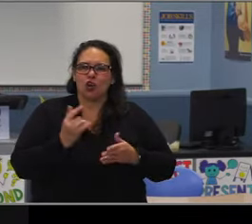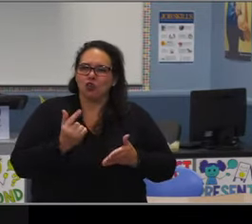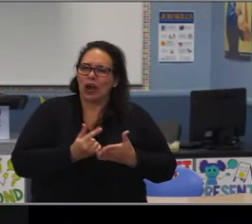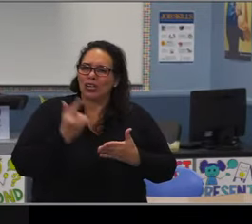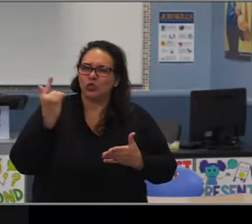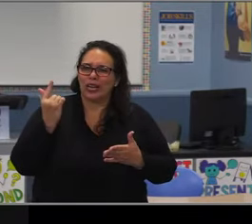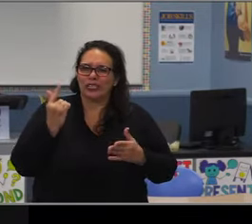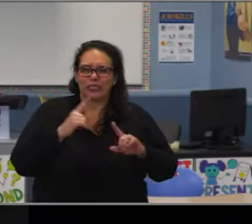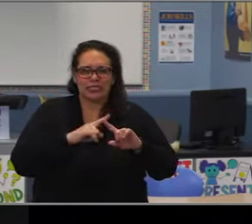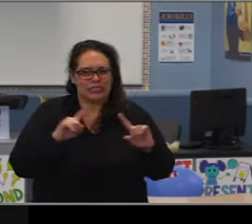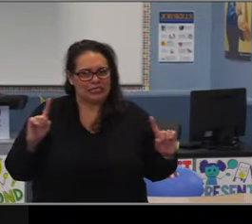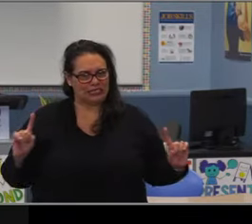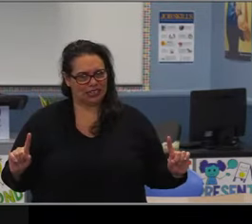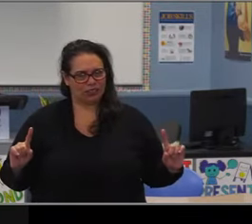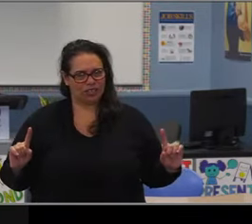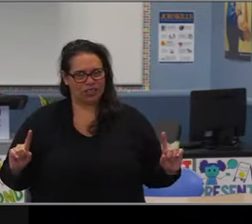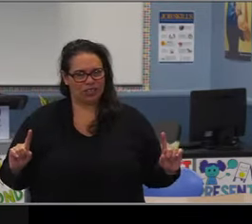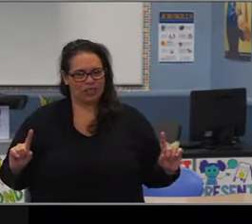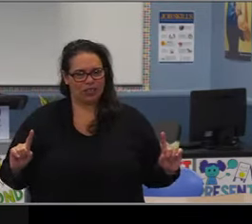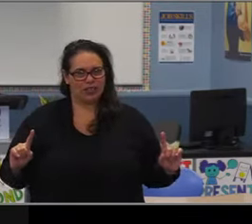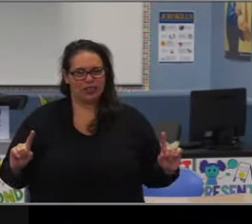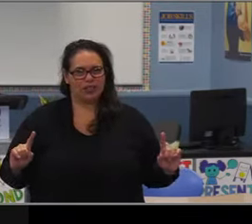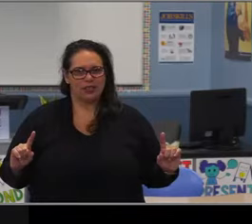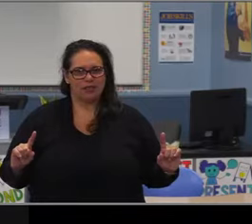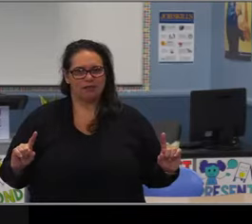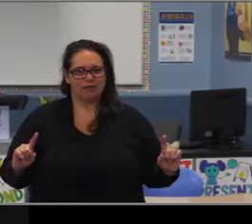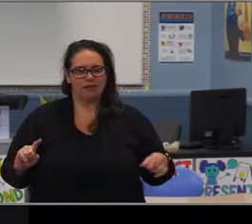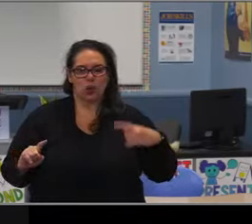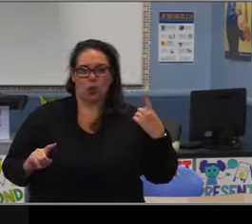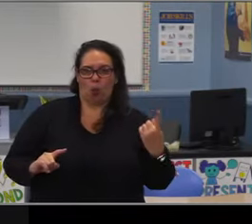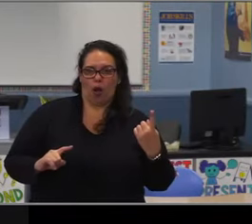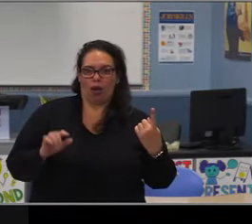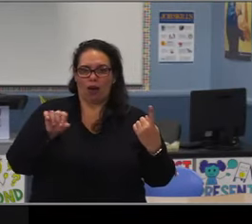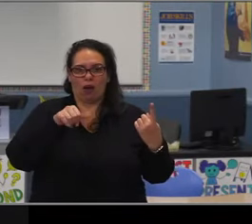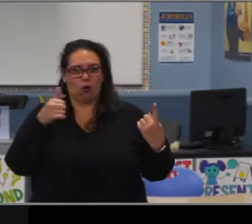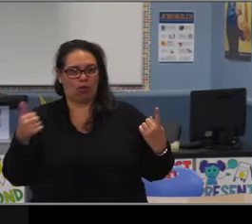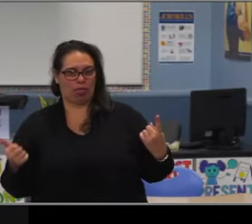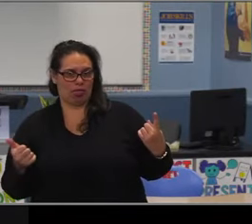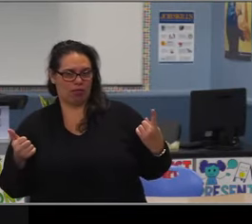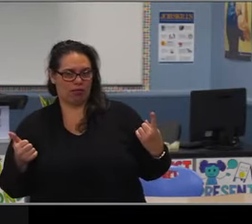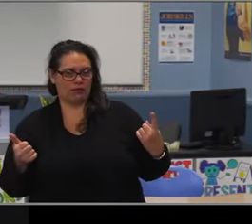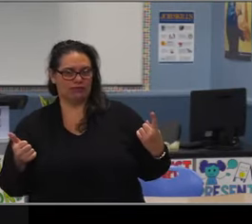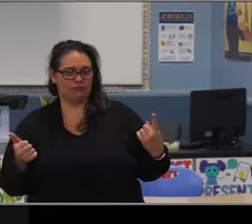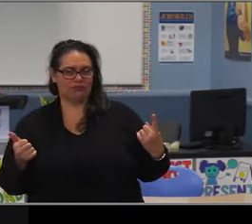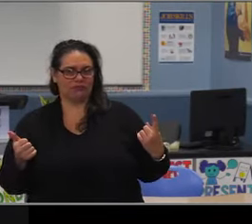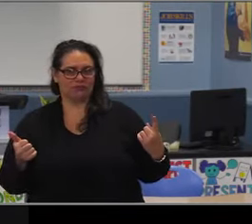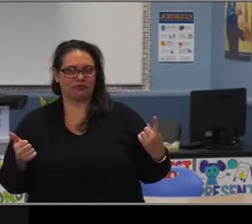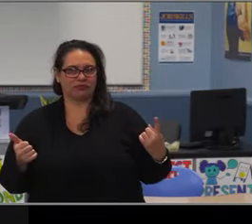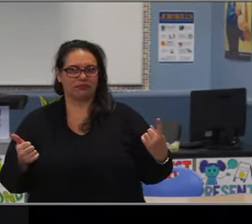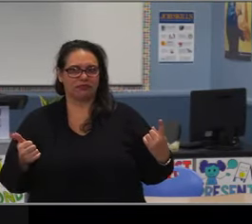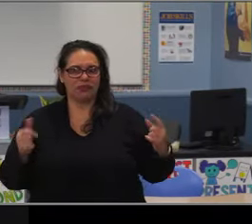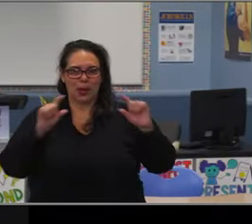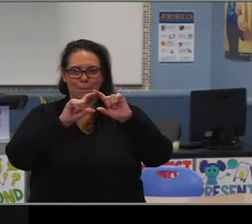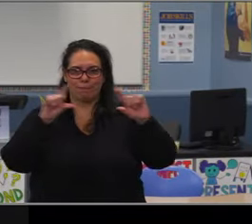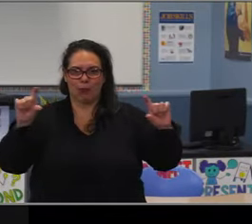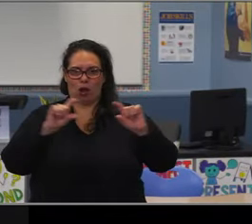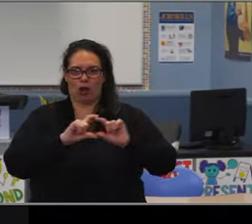And so I think it speaks to the ability for us to interact with students and keep them successful on those multiple interactions,